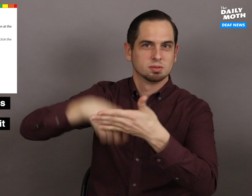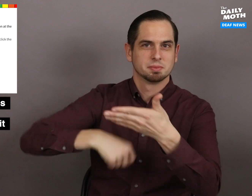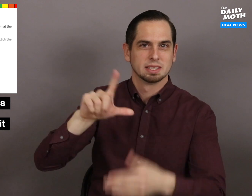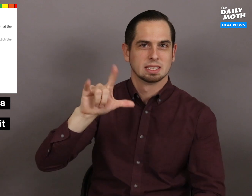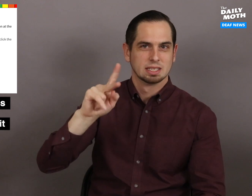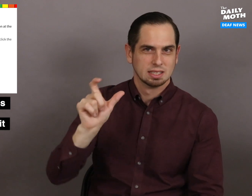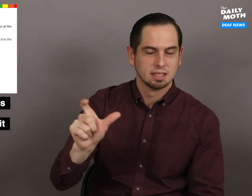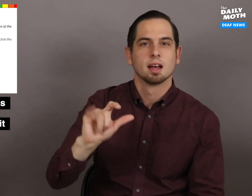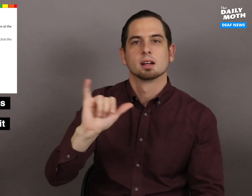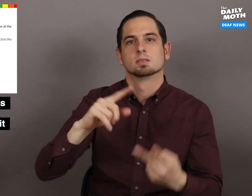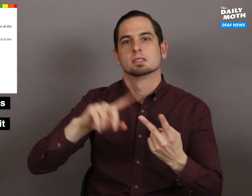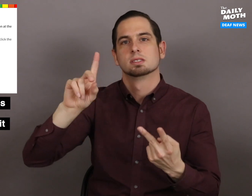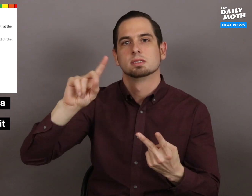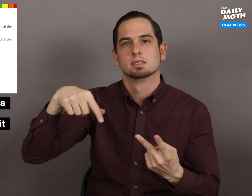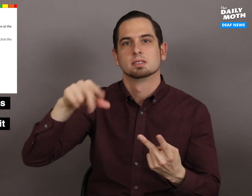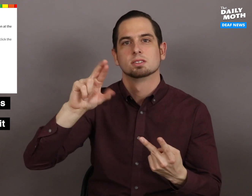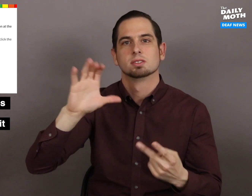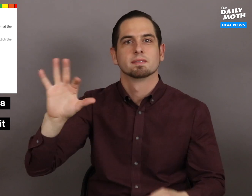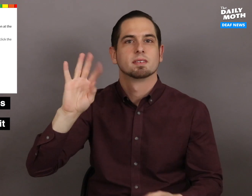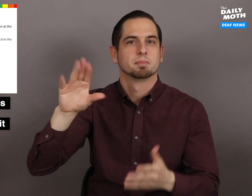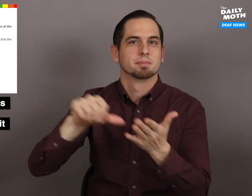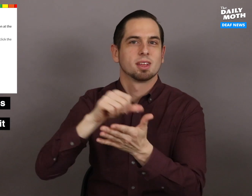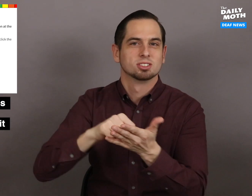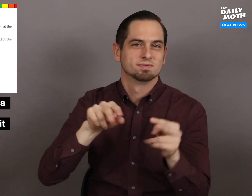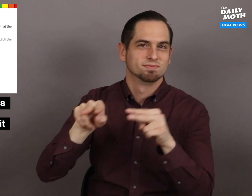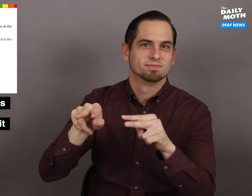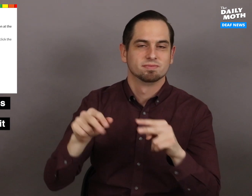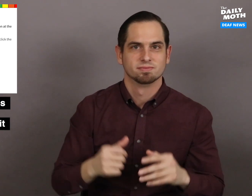exhibit are below in the transcript.